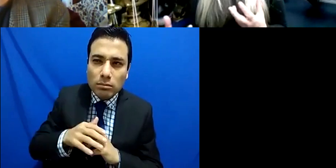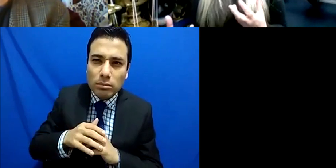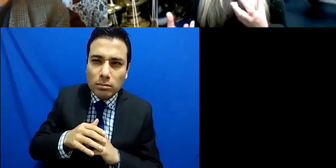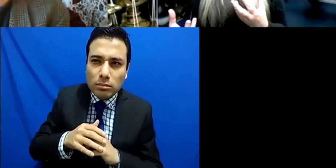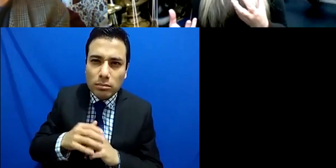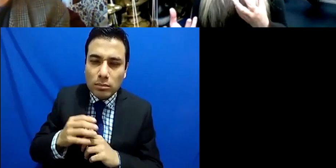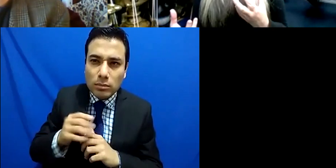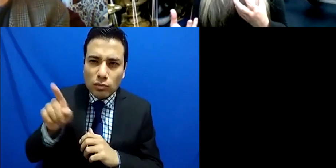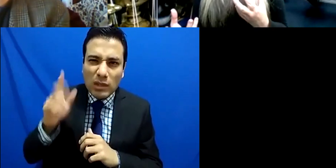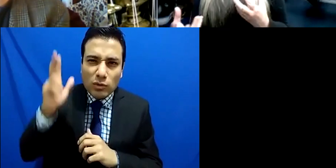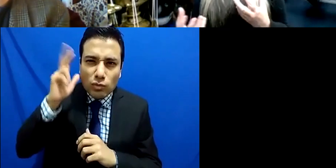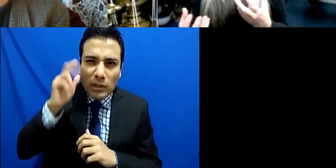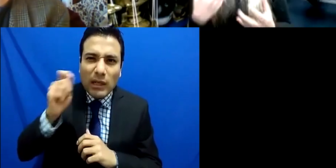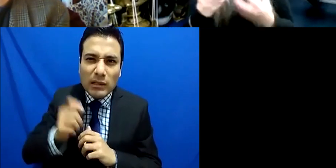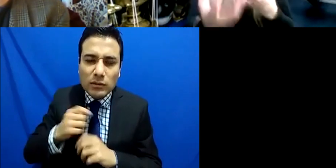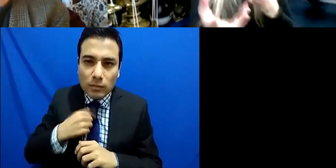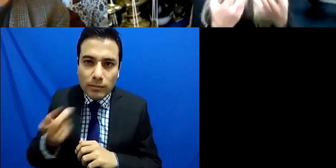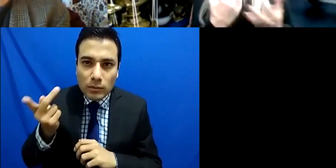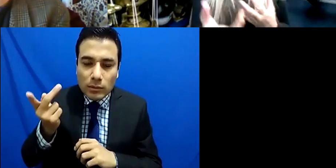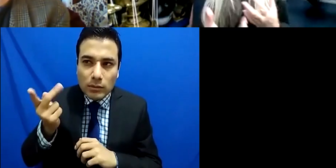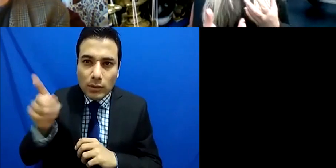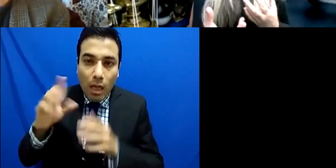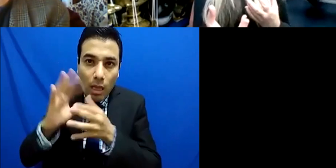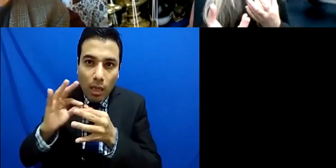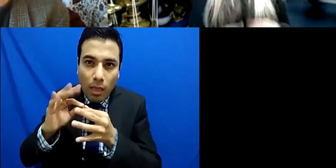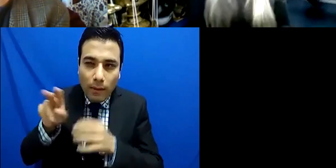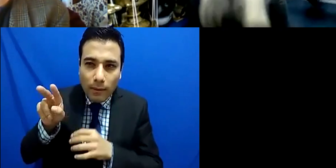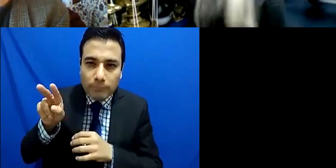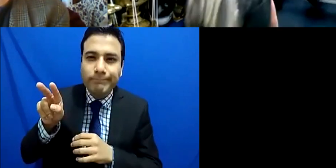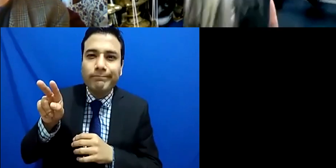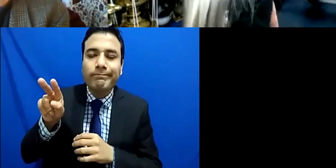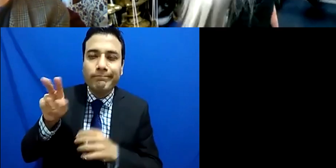what would happen if I you know talk to you at this moment but meanwhile I was sort of looking